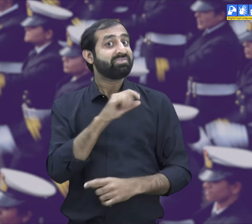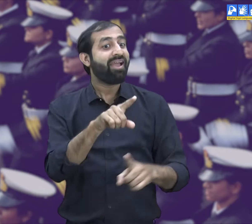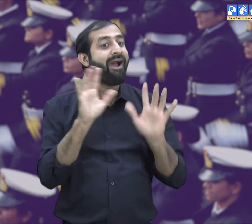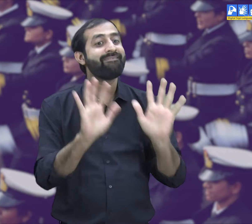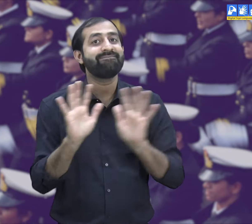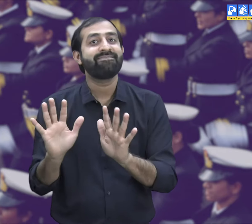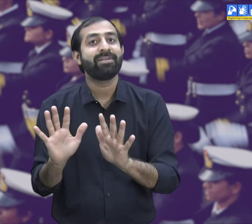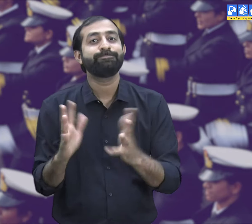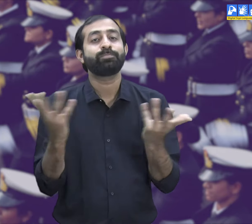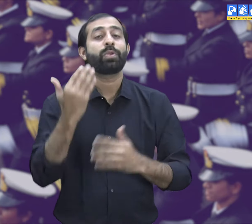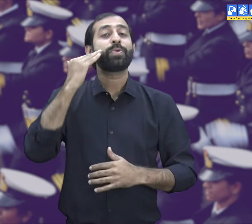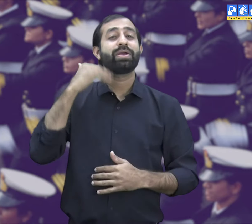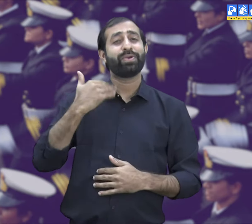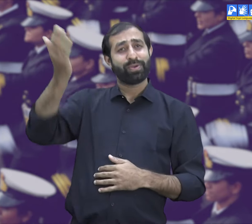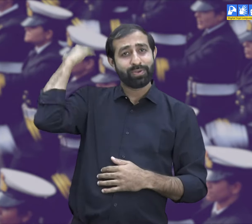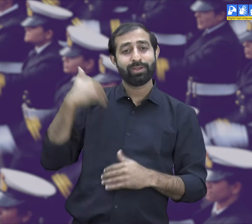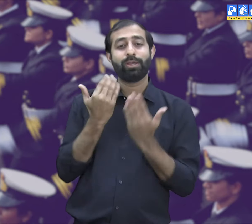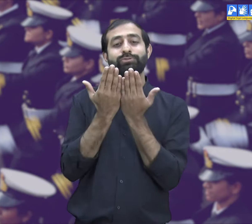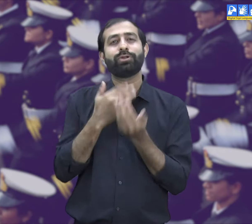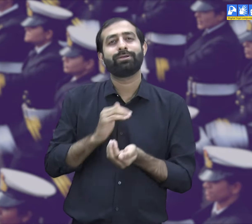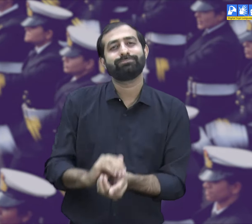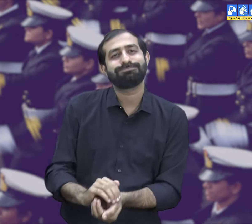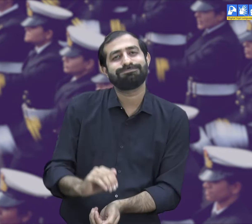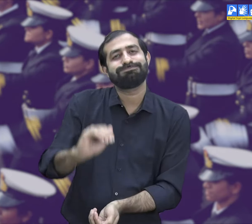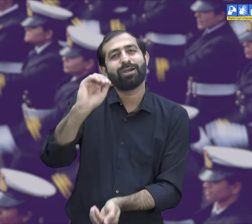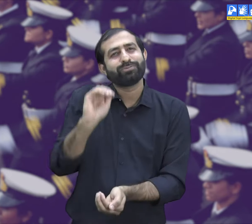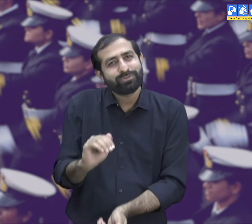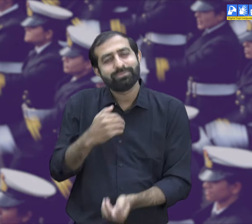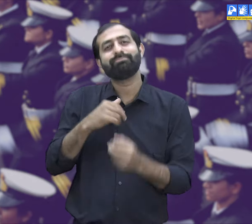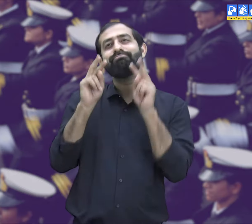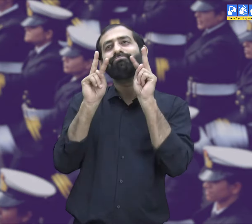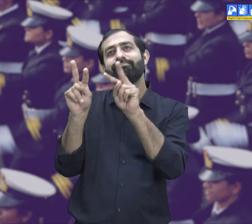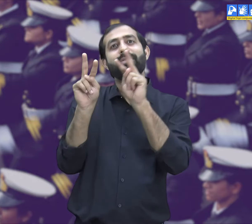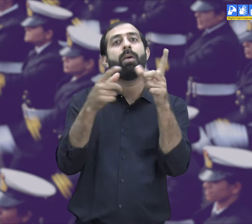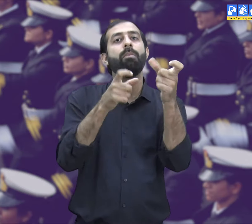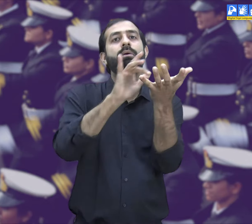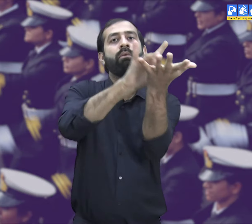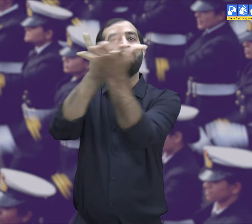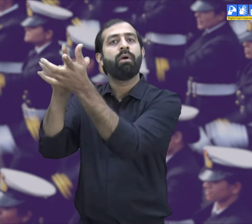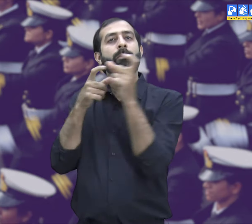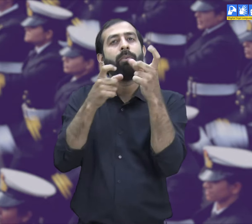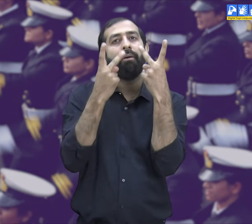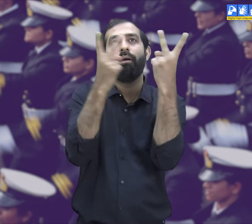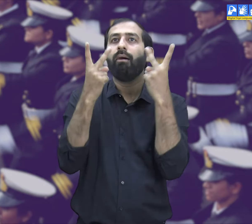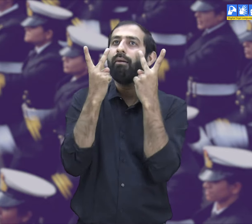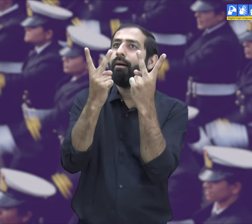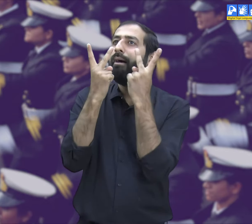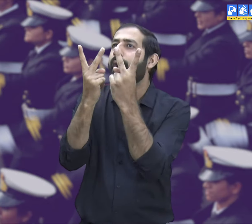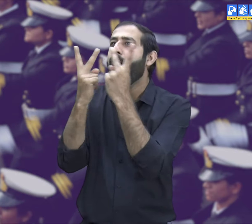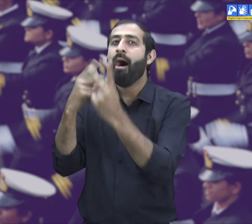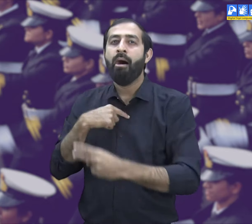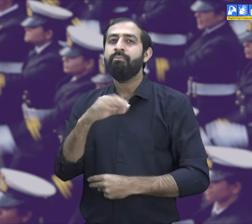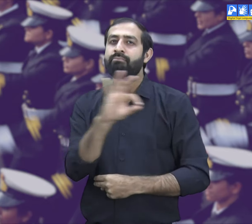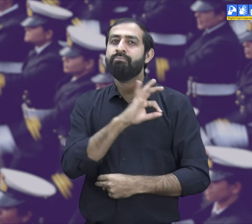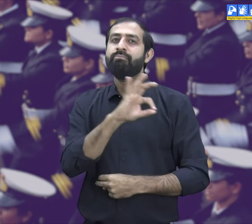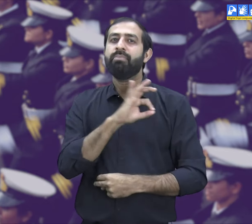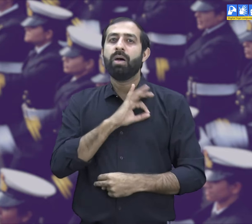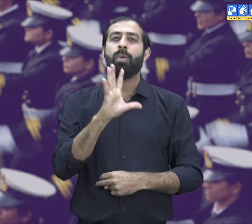When I was very small, I would see army officers in our village I wanted to be like them.